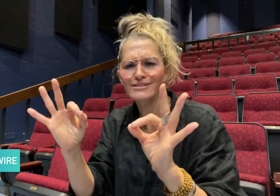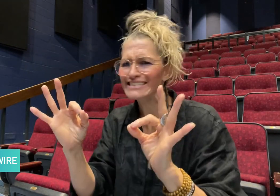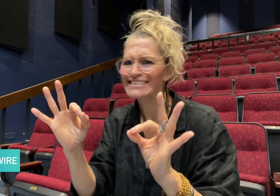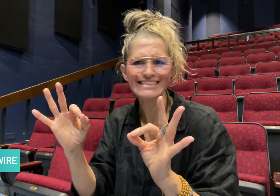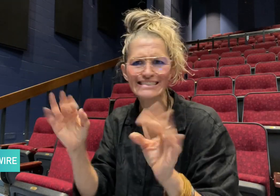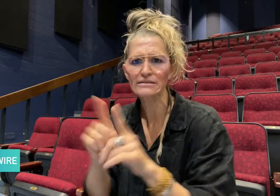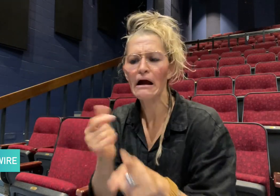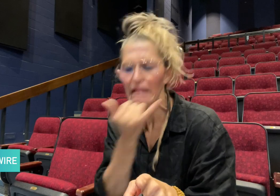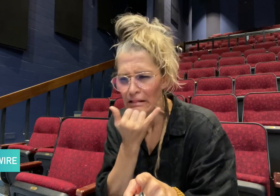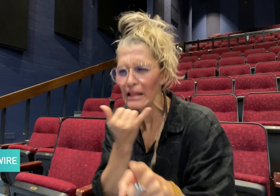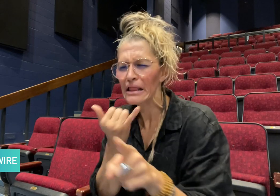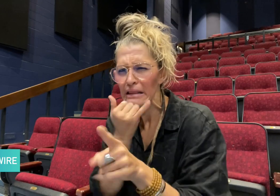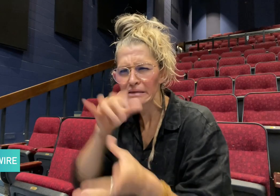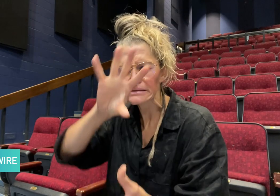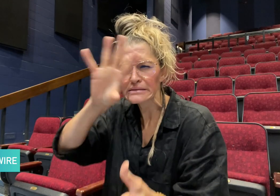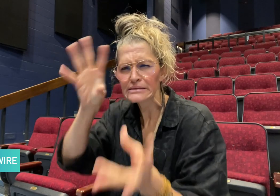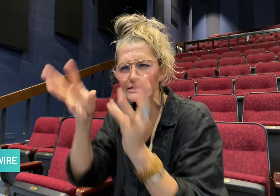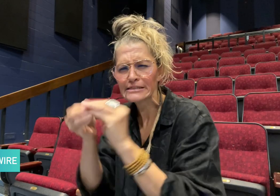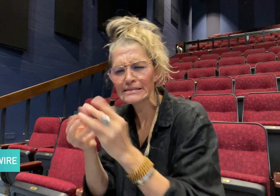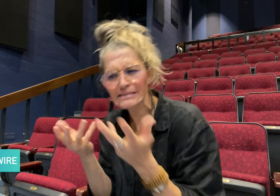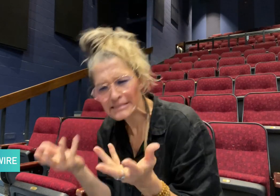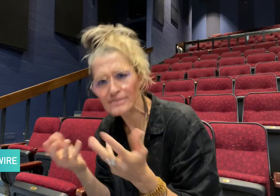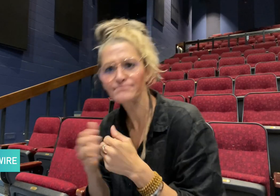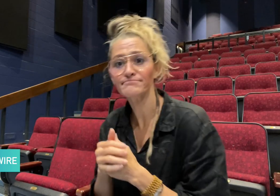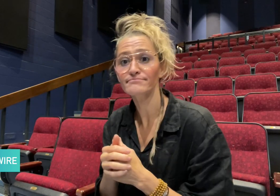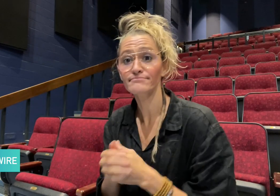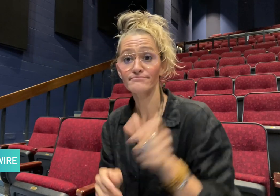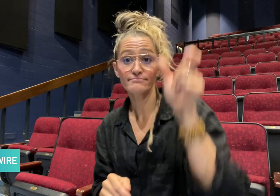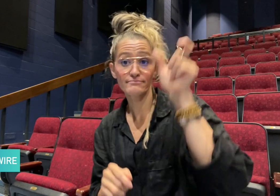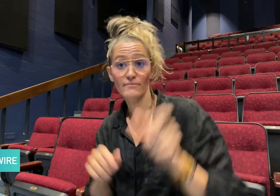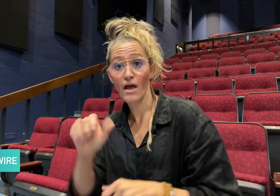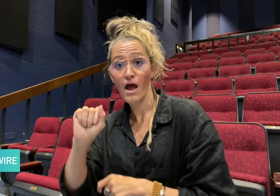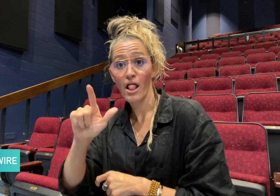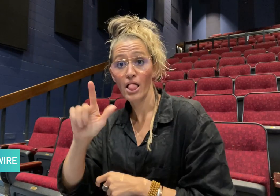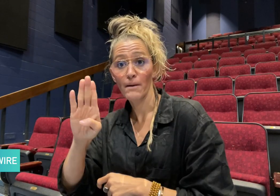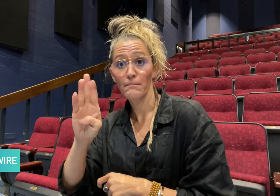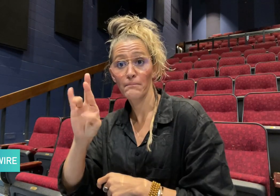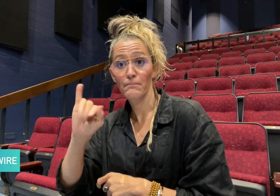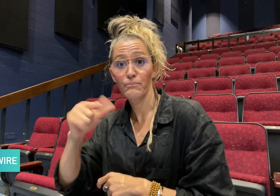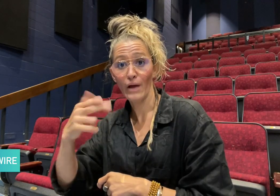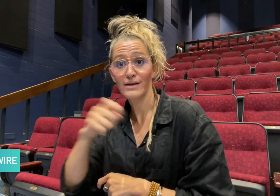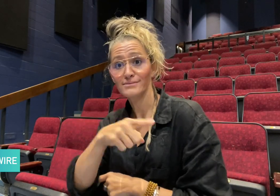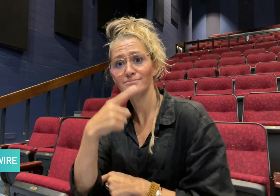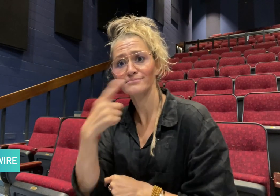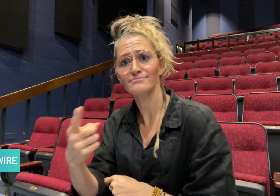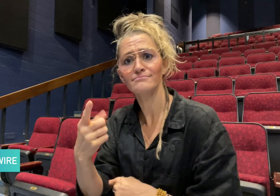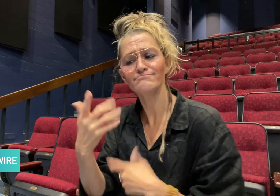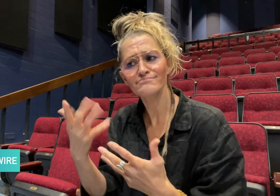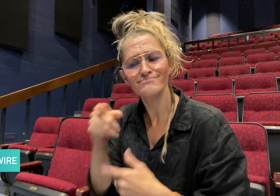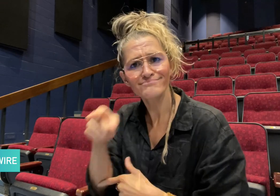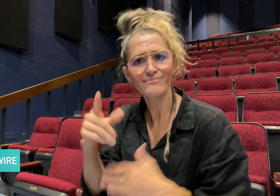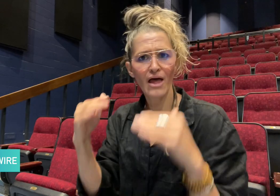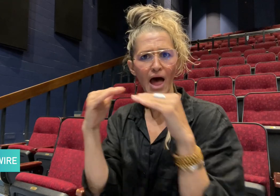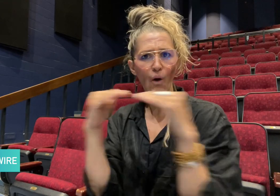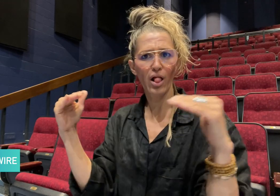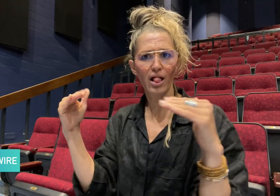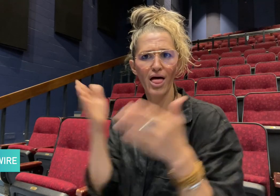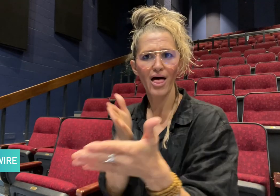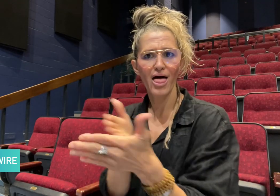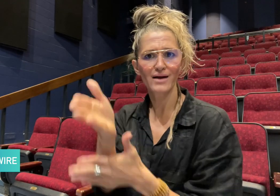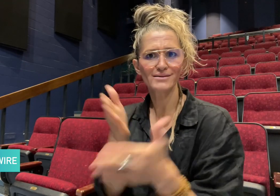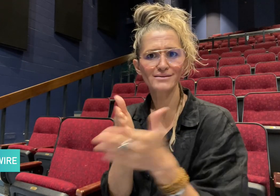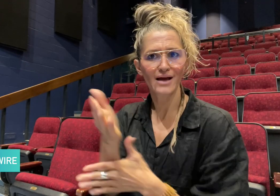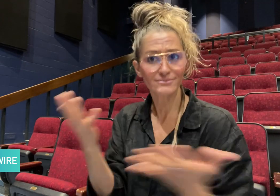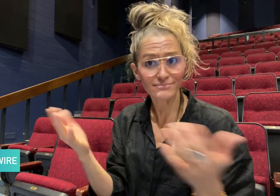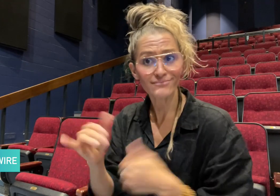Albright said "It's about equal access. Hearing people